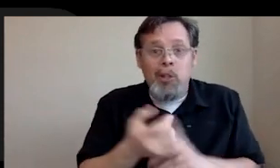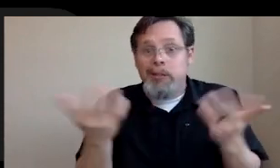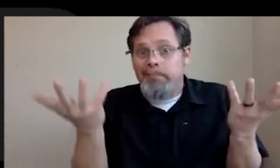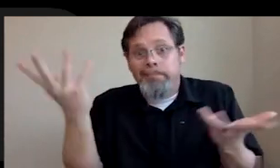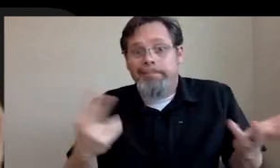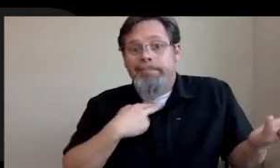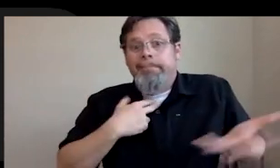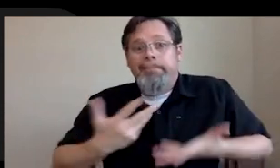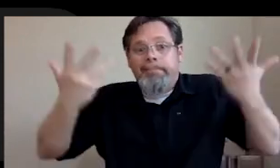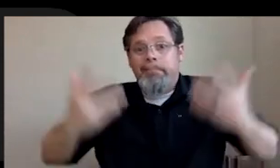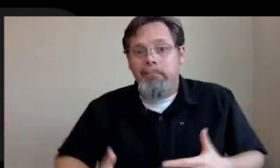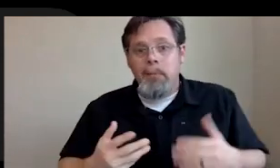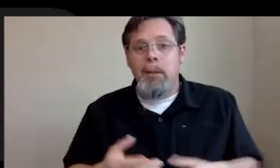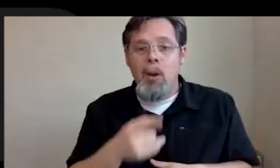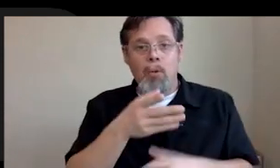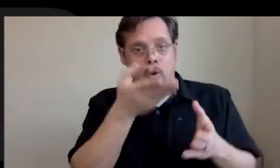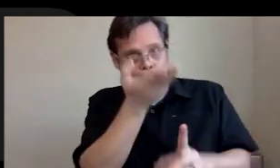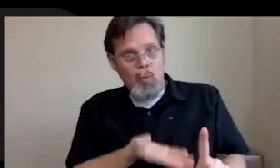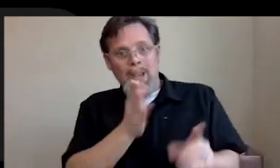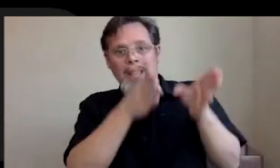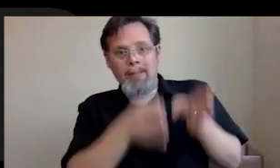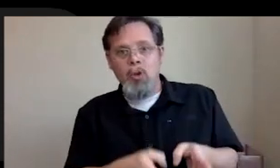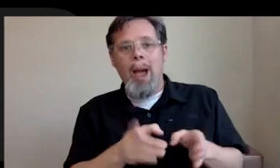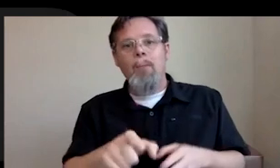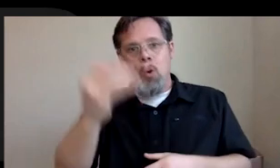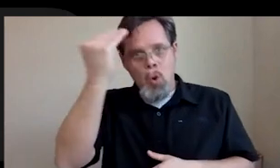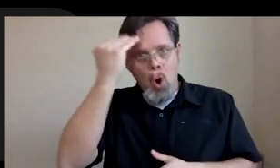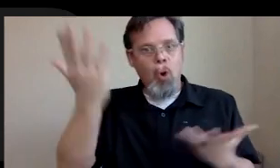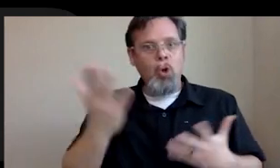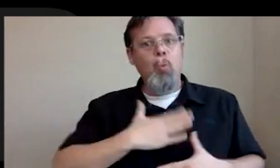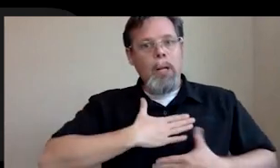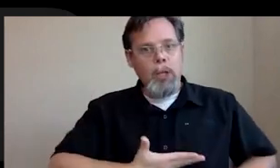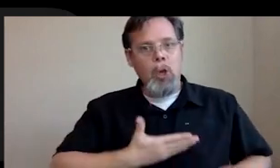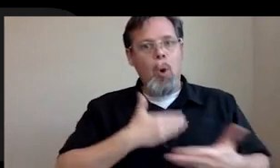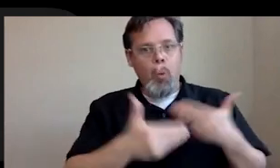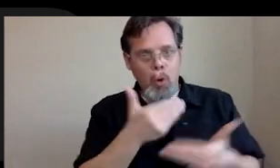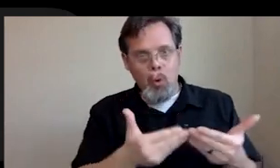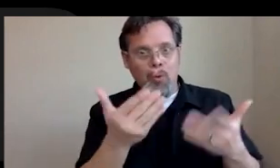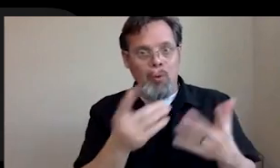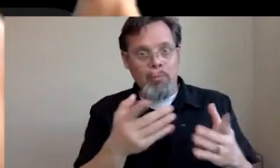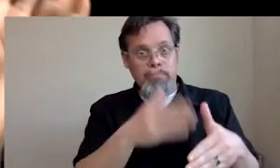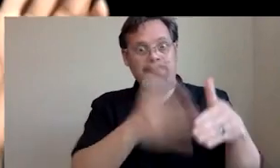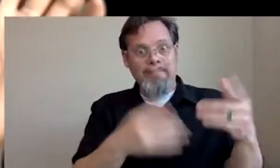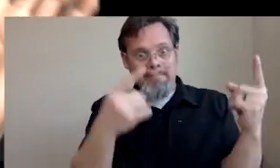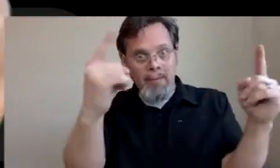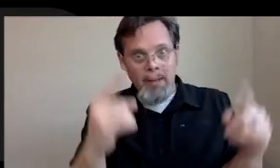mean? It's just on you as the individual to know what you're willing to go through in order to get something done because you can always quit. Know,